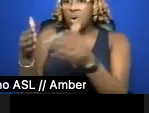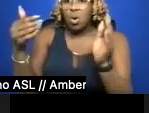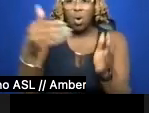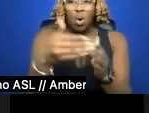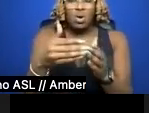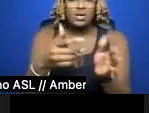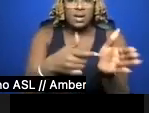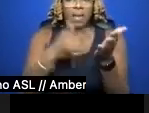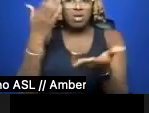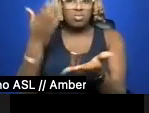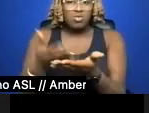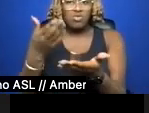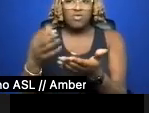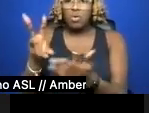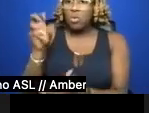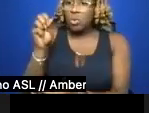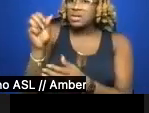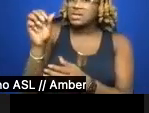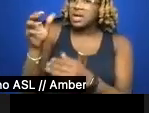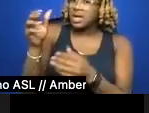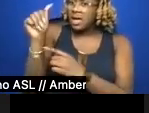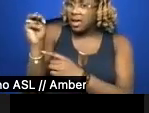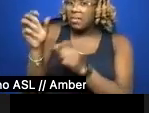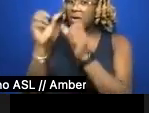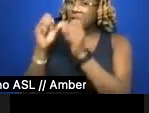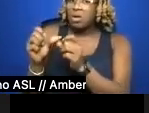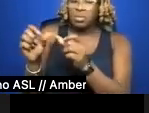am & will continue to be. Obedience is transactional.